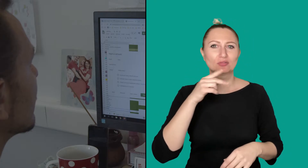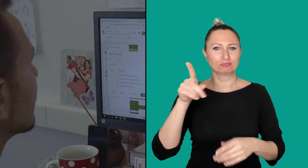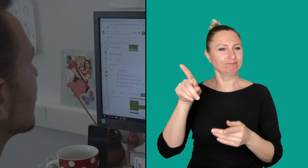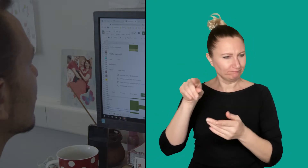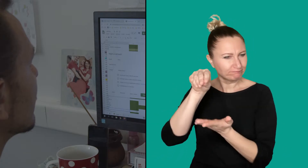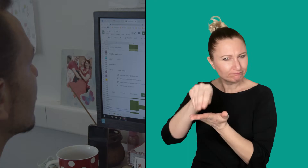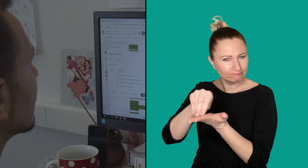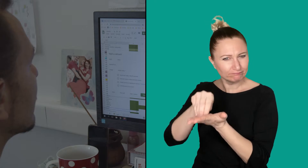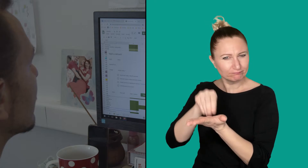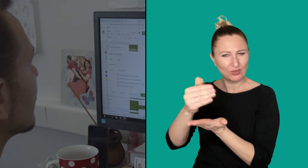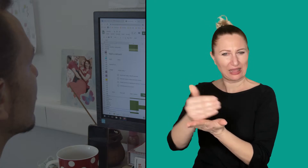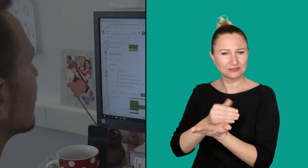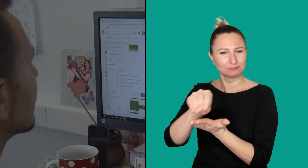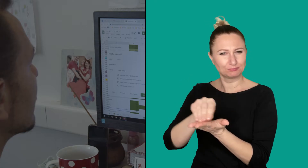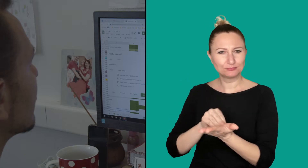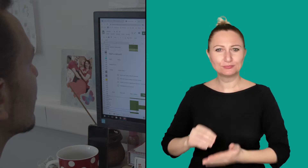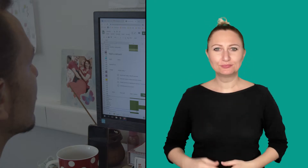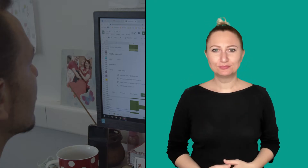and he writes it on the list.